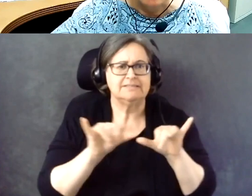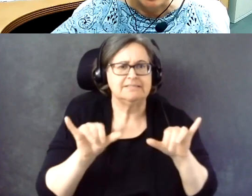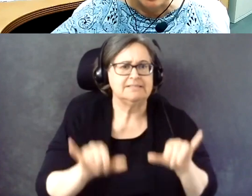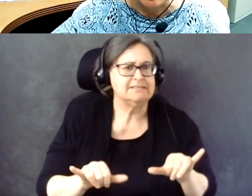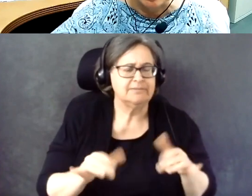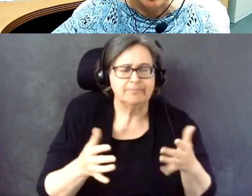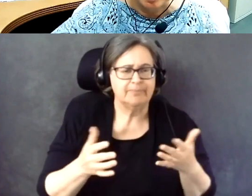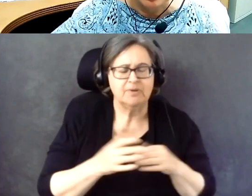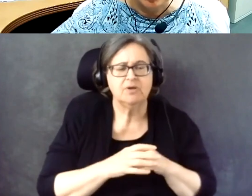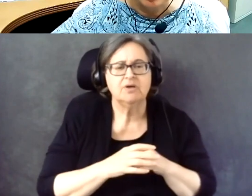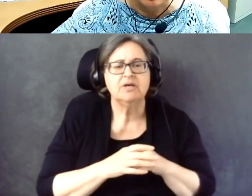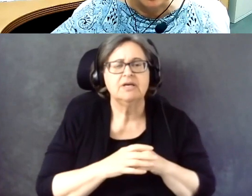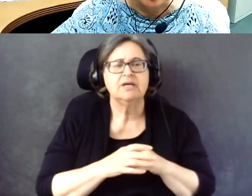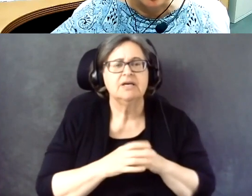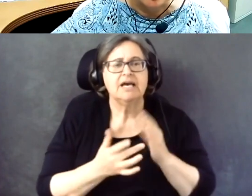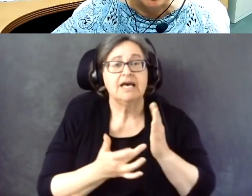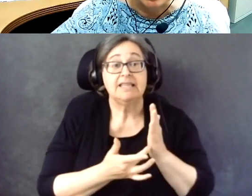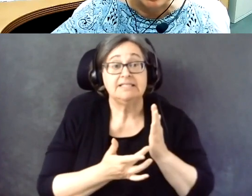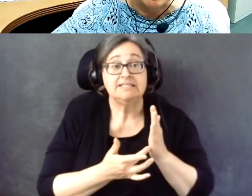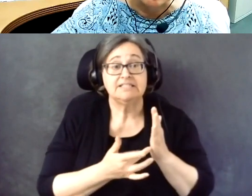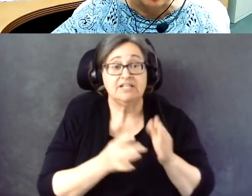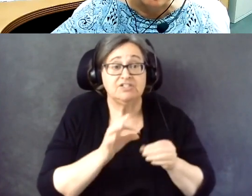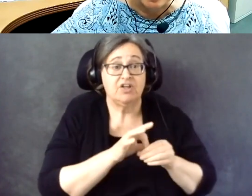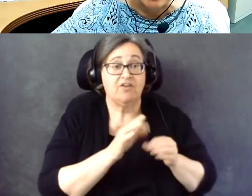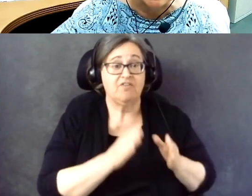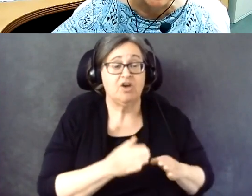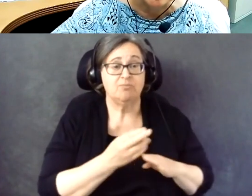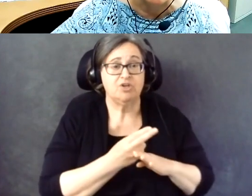So the technology that the voter uses, they have their own access technology.